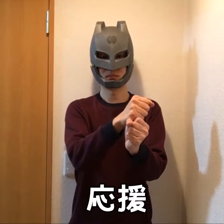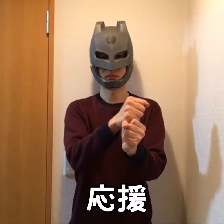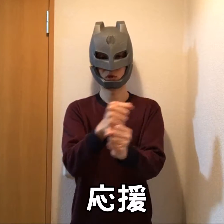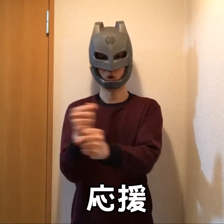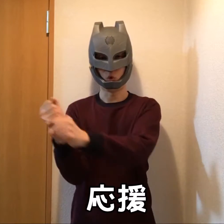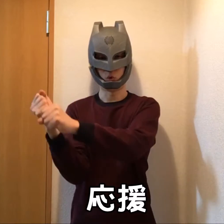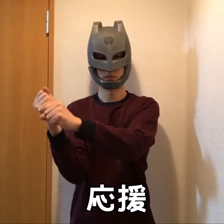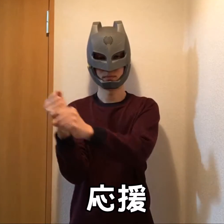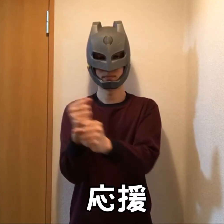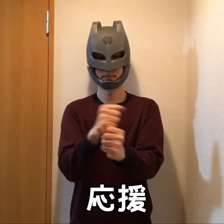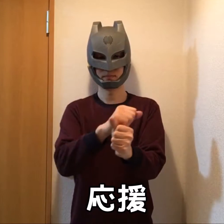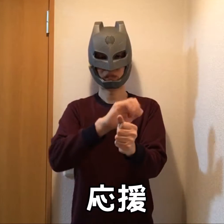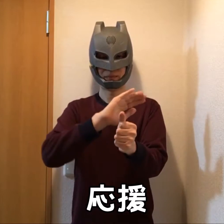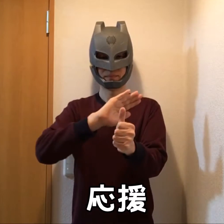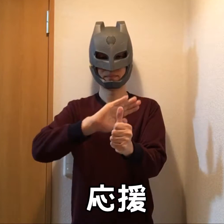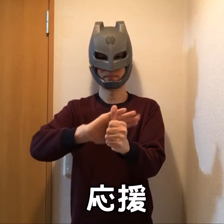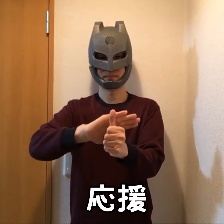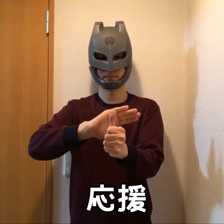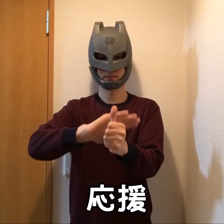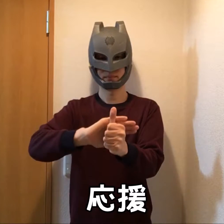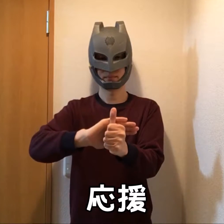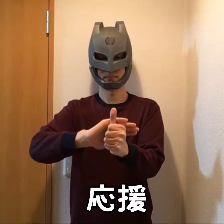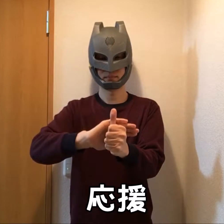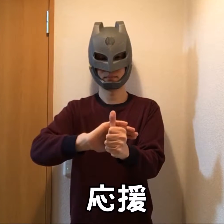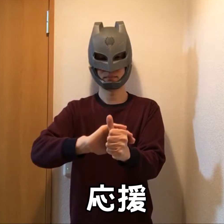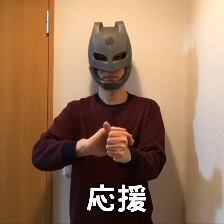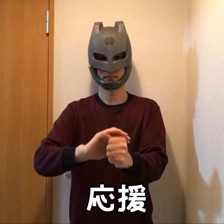Cheer